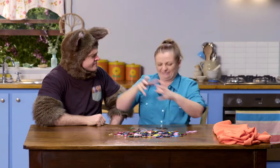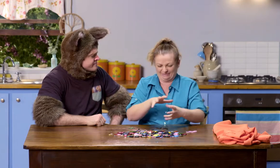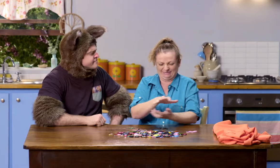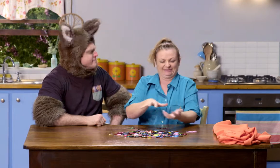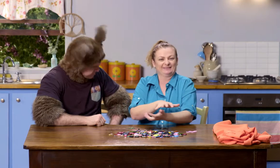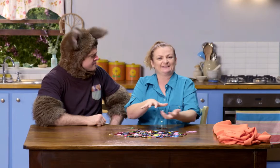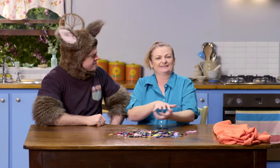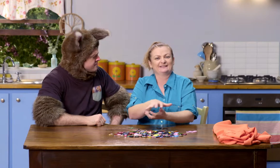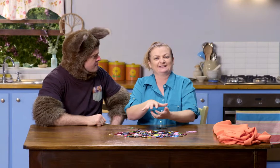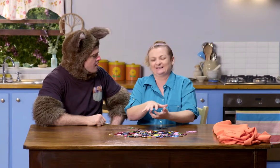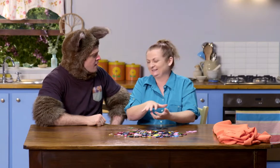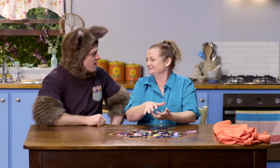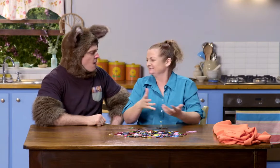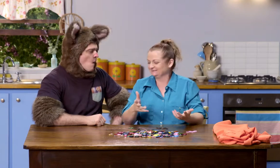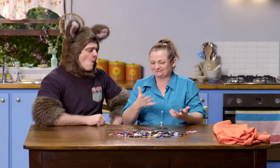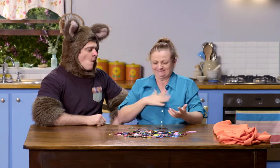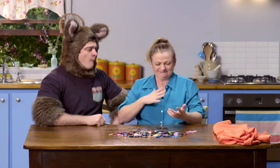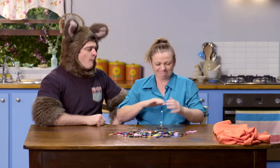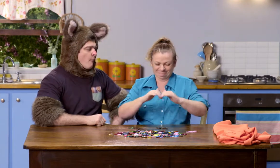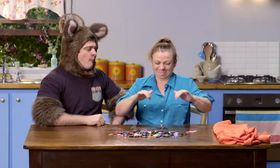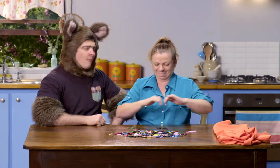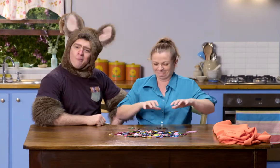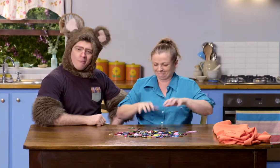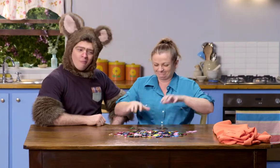I just put them back in the big bag and they get all mixed up again.